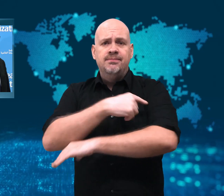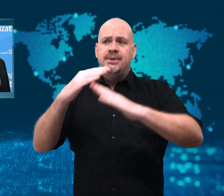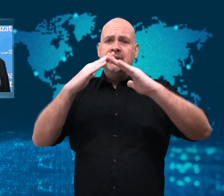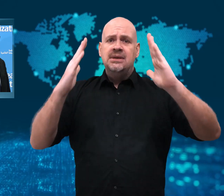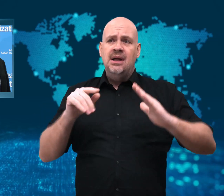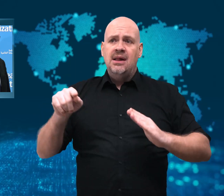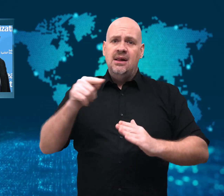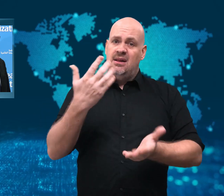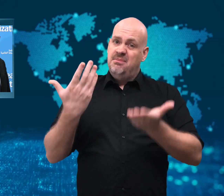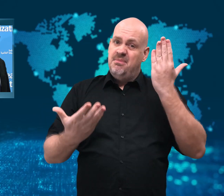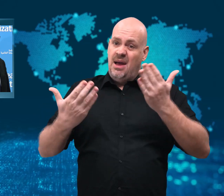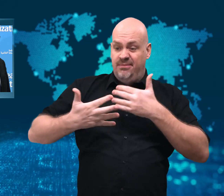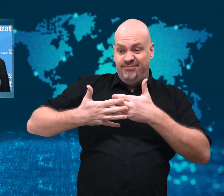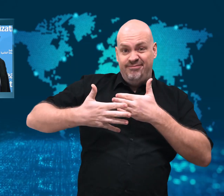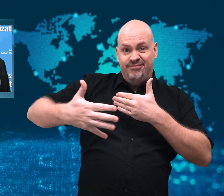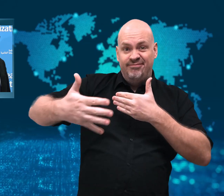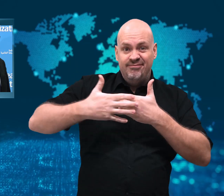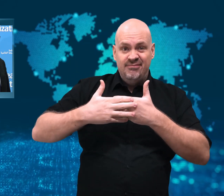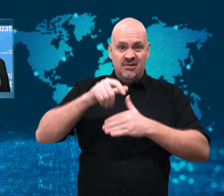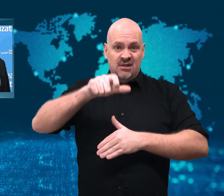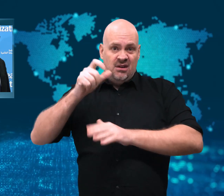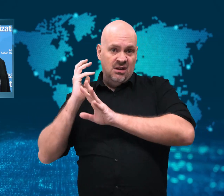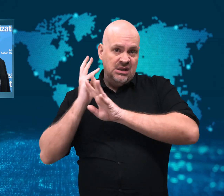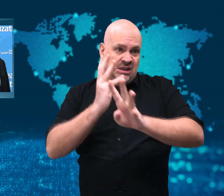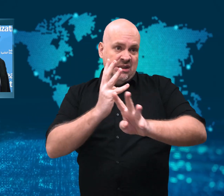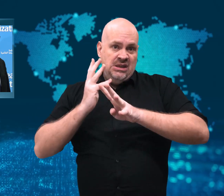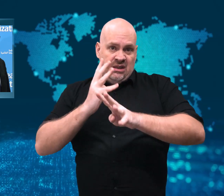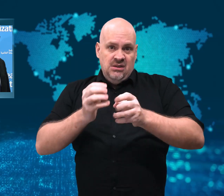having been vaccinated.